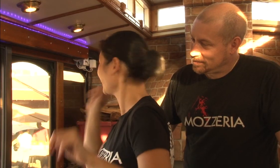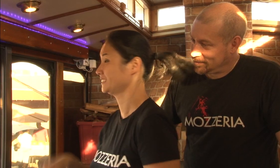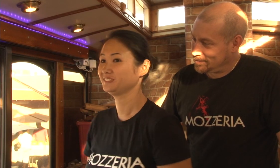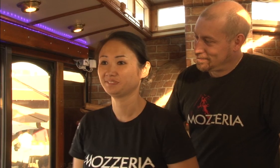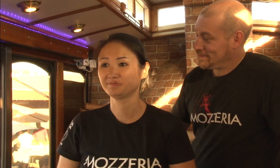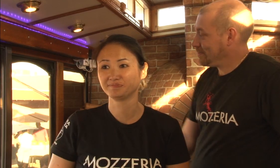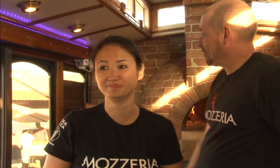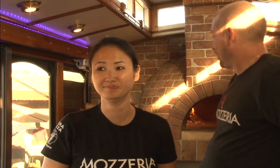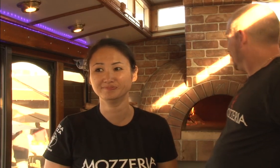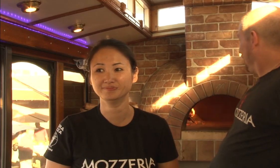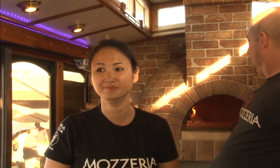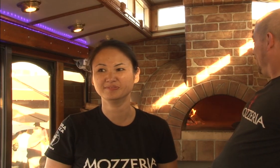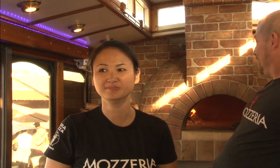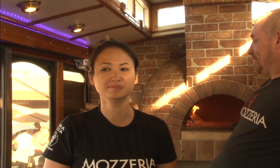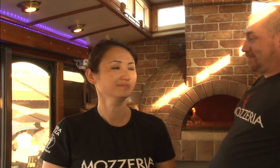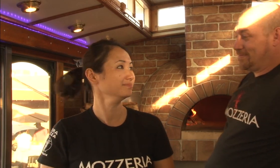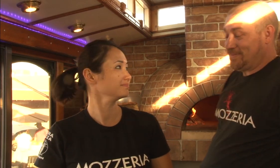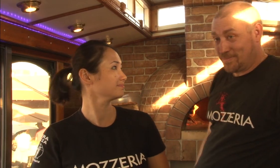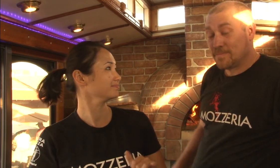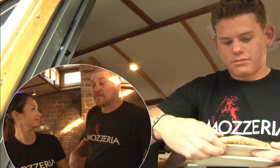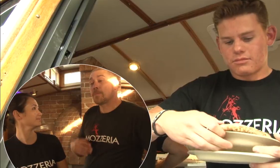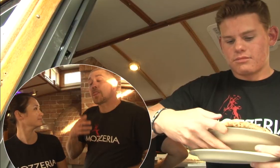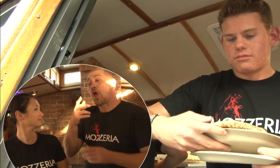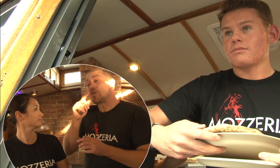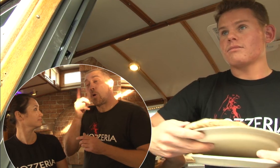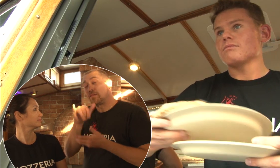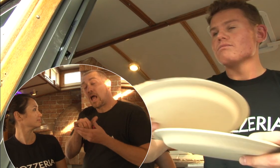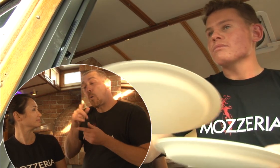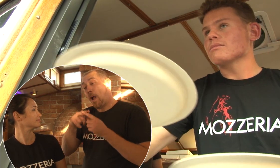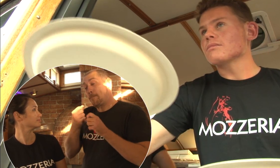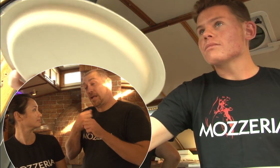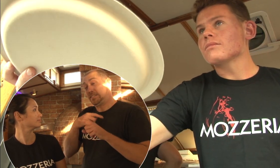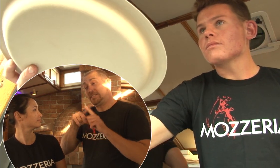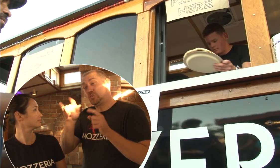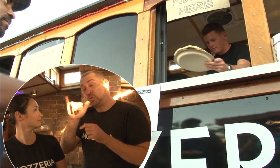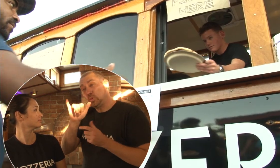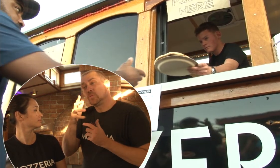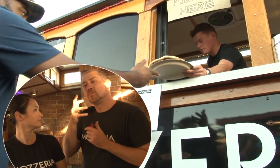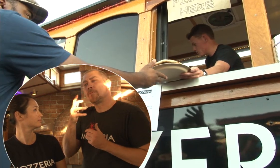" Russ: "Not only that what makes us different,